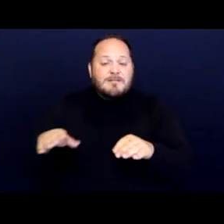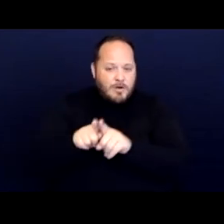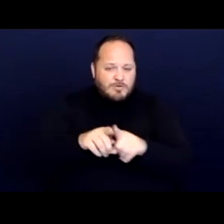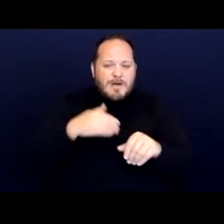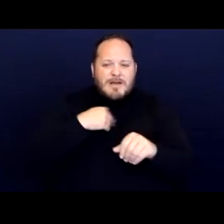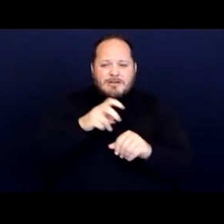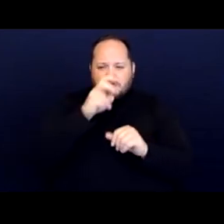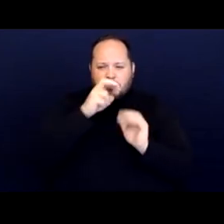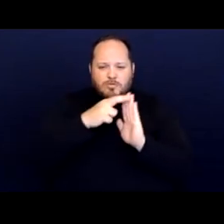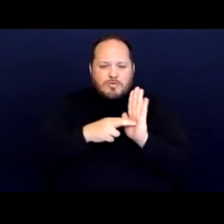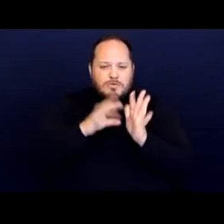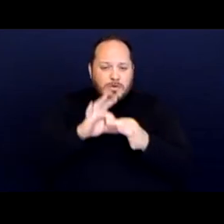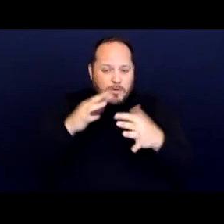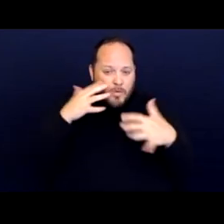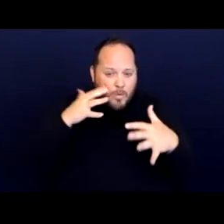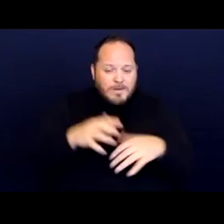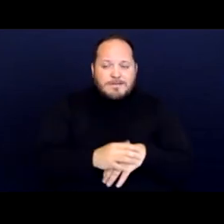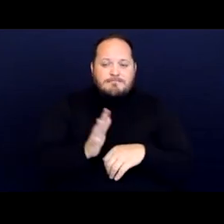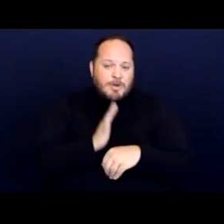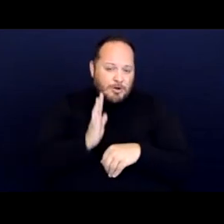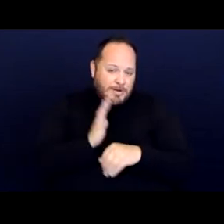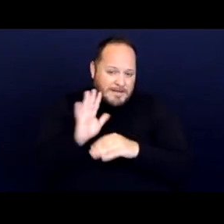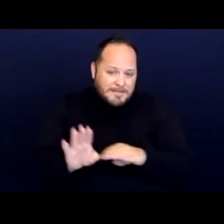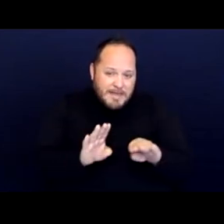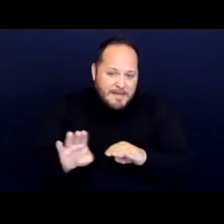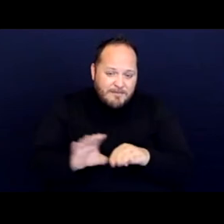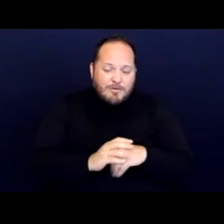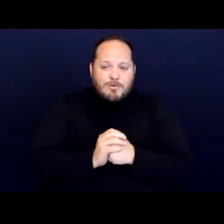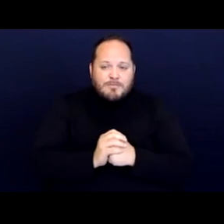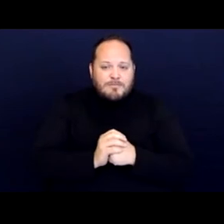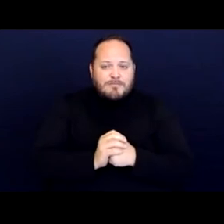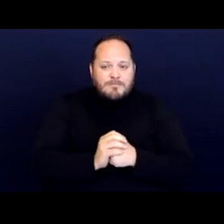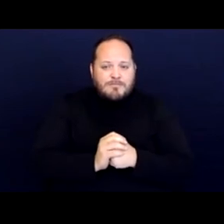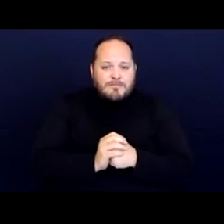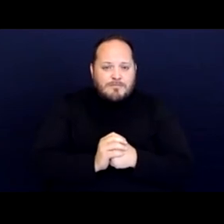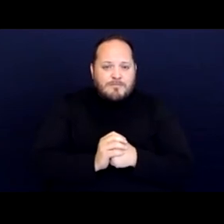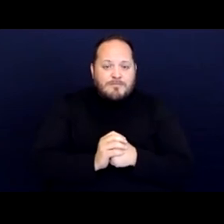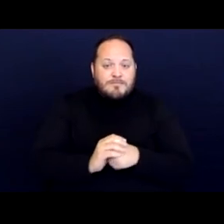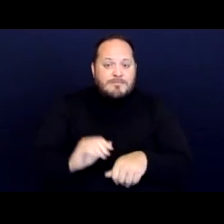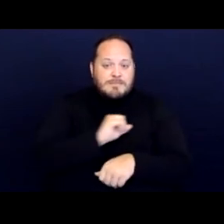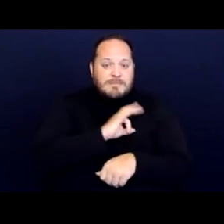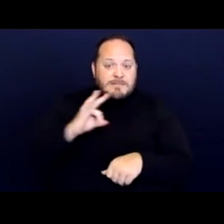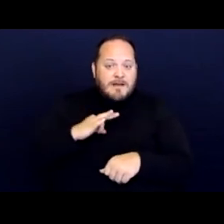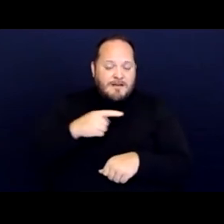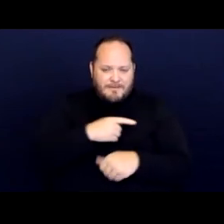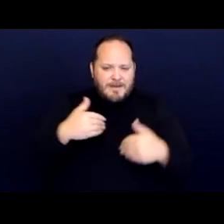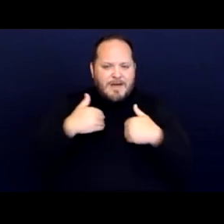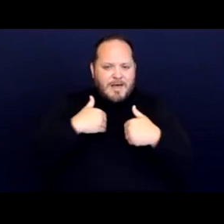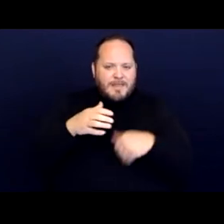and courteous behavior. And the staff had the power to unilaterally eject residents